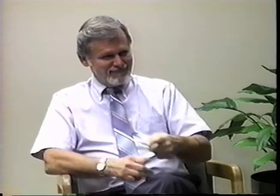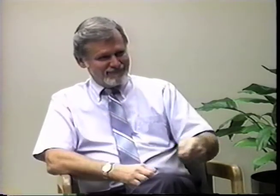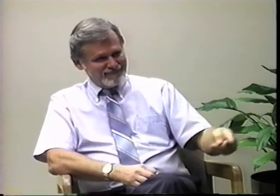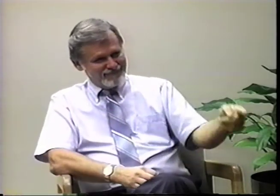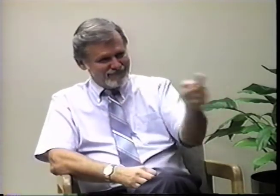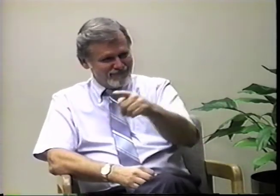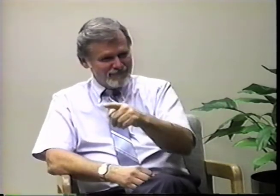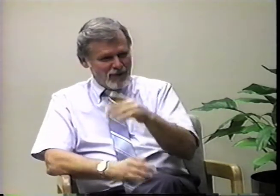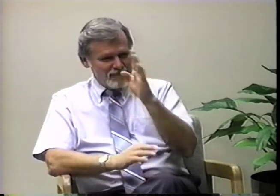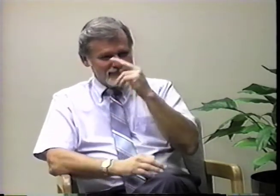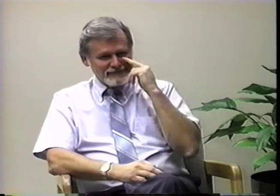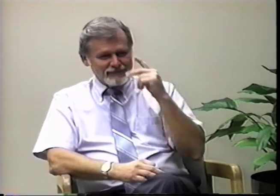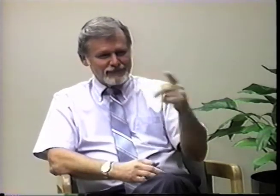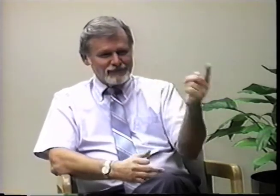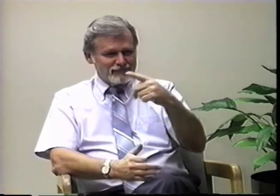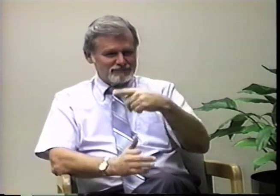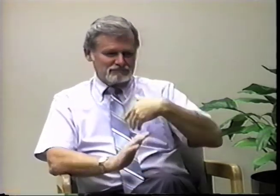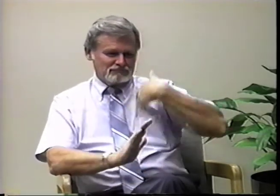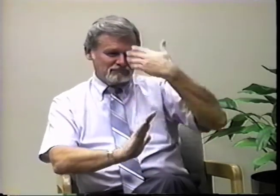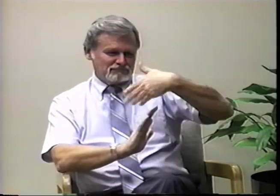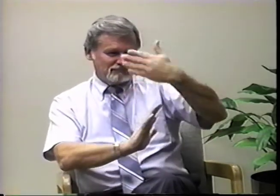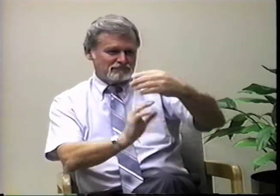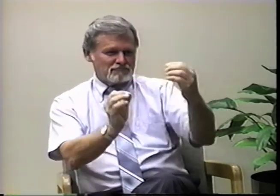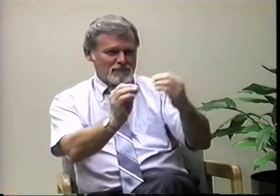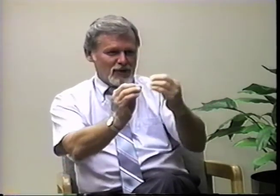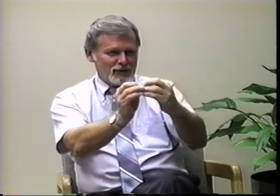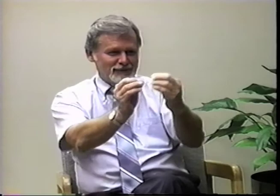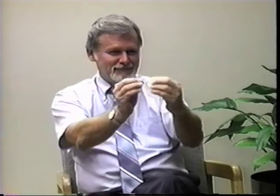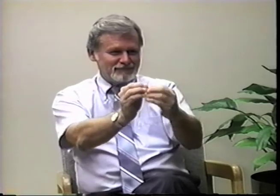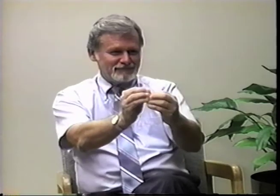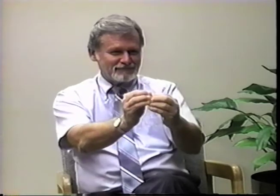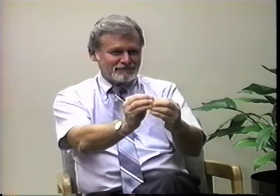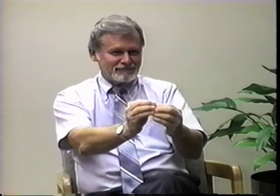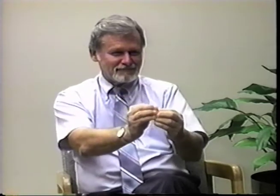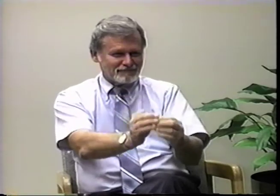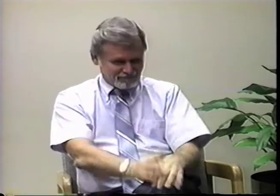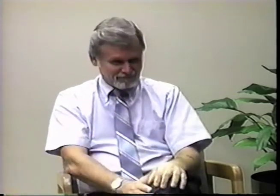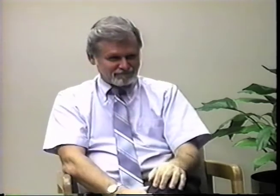I really enjoyed chatting with you and hopefully we will see each other more often in the future.